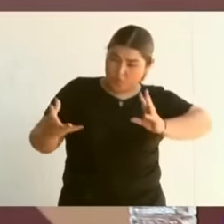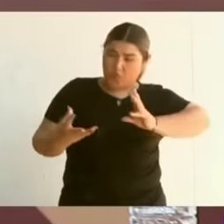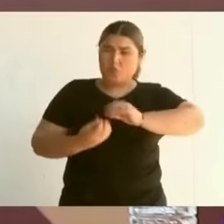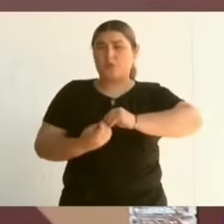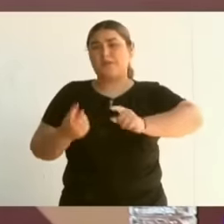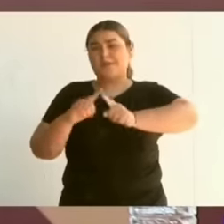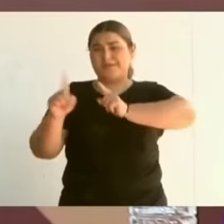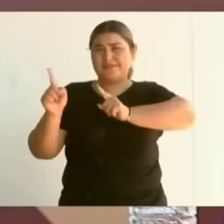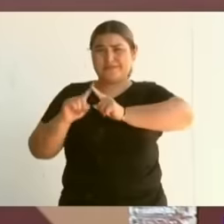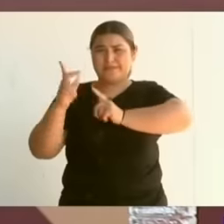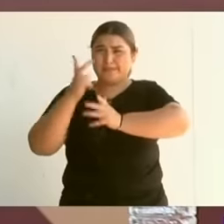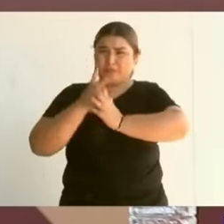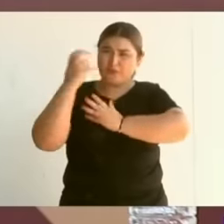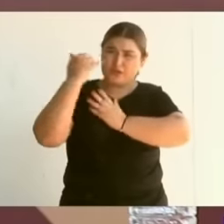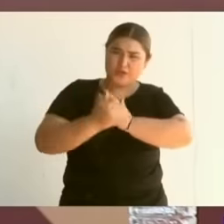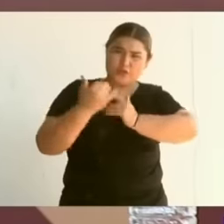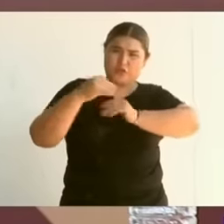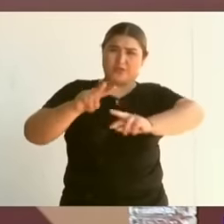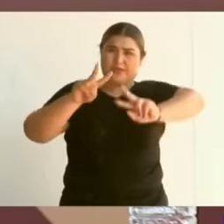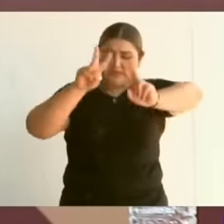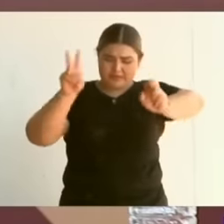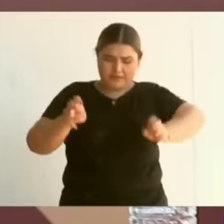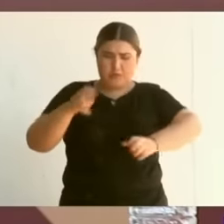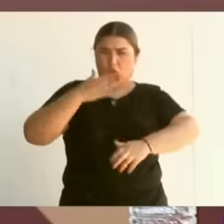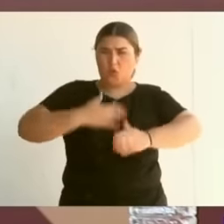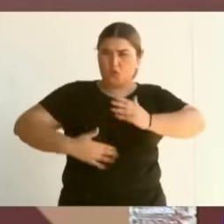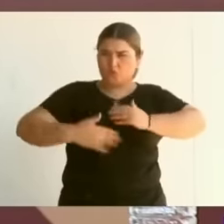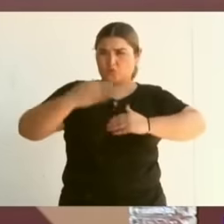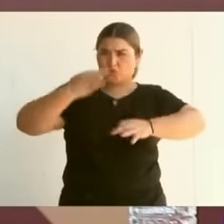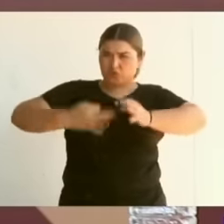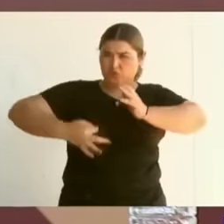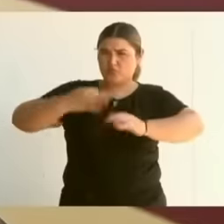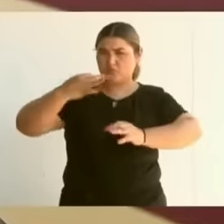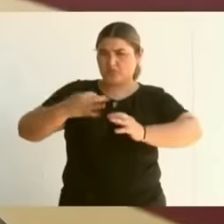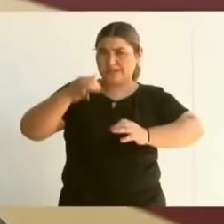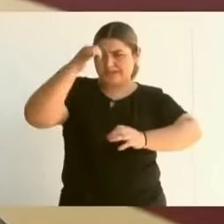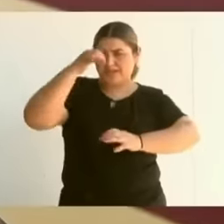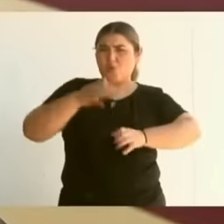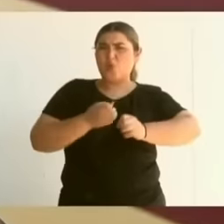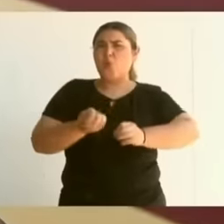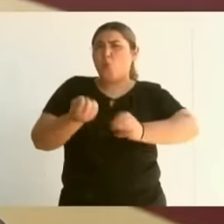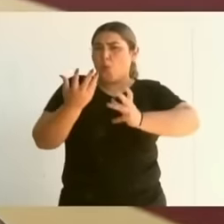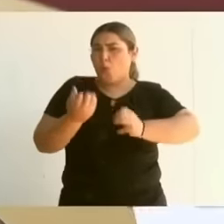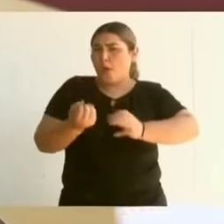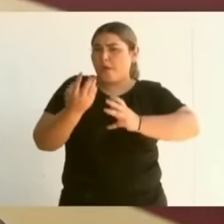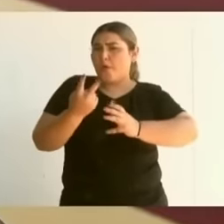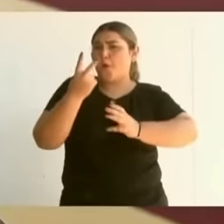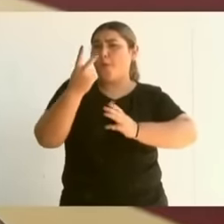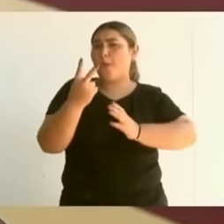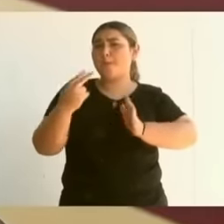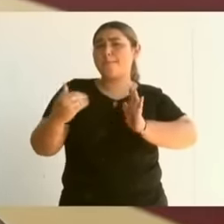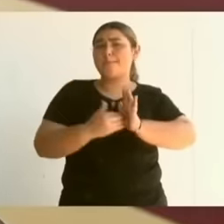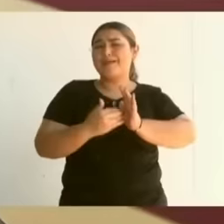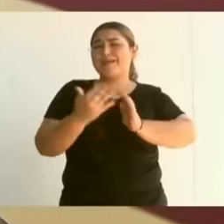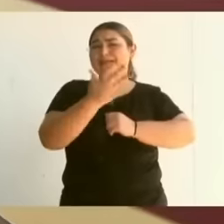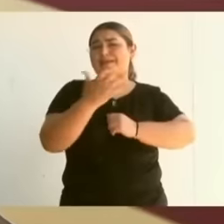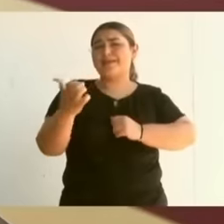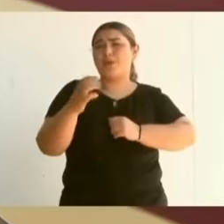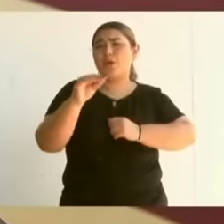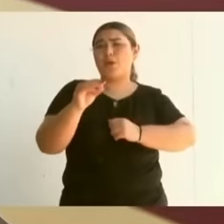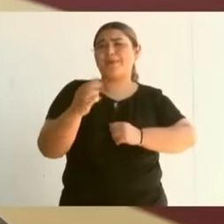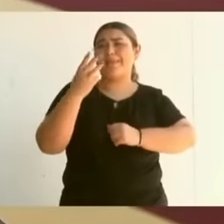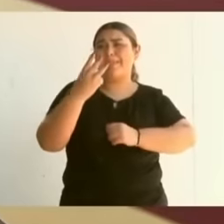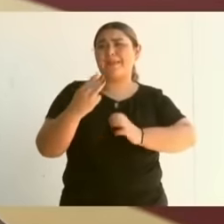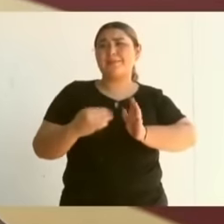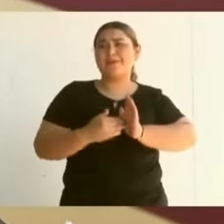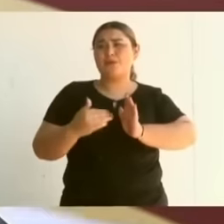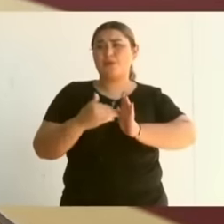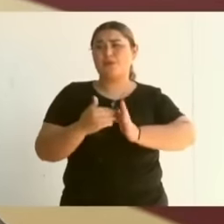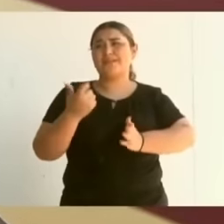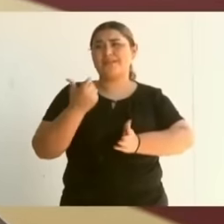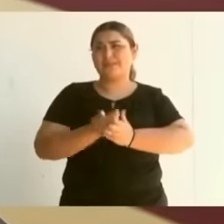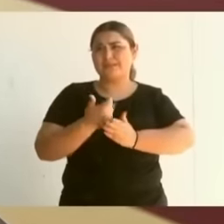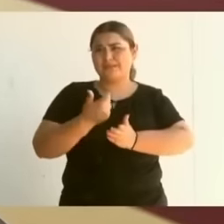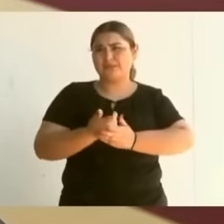of the Justice plan, we are talking about an investment of 2,593 million pesos in total